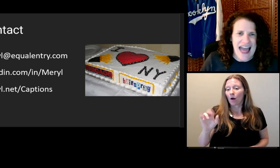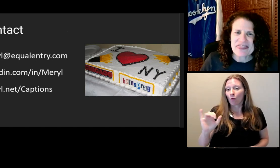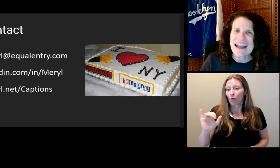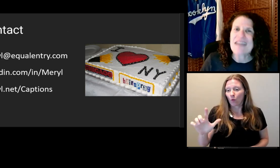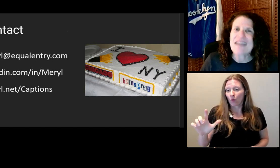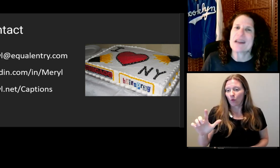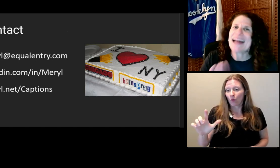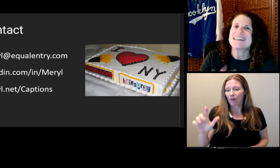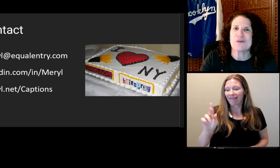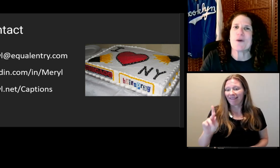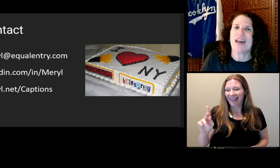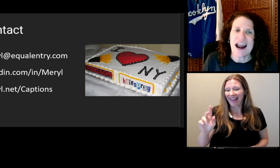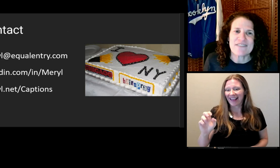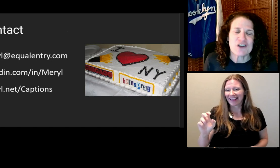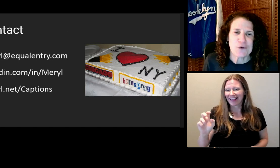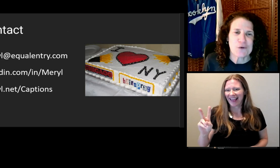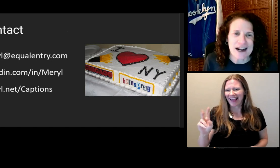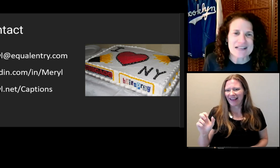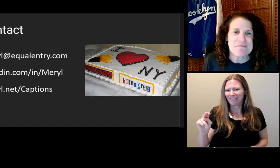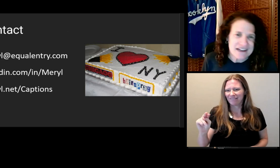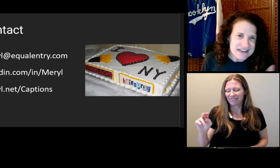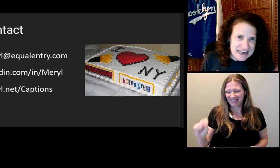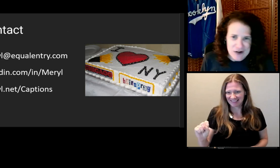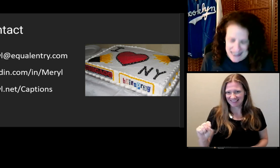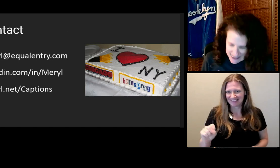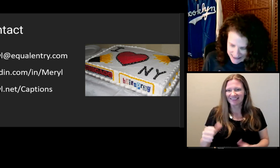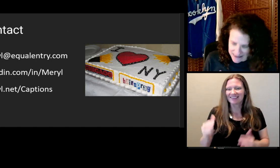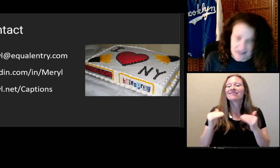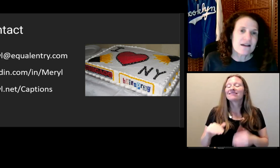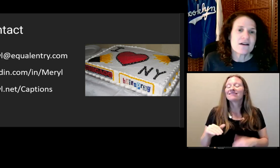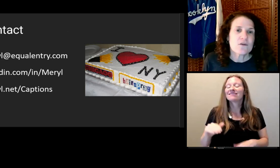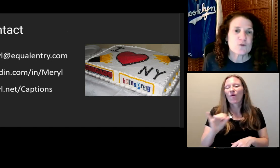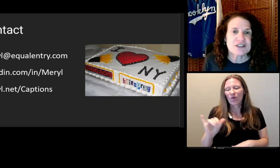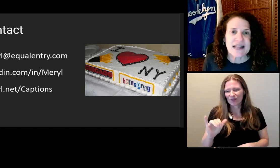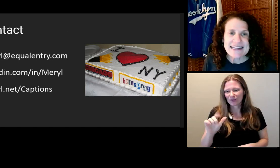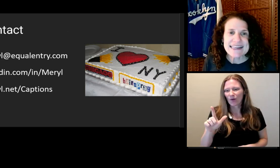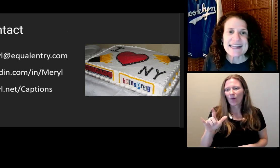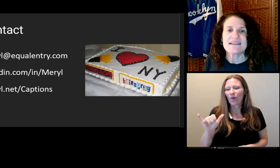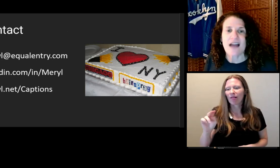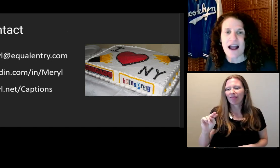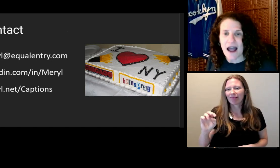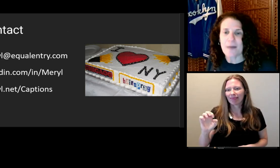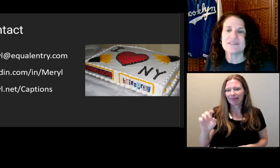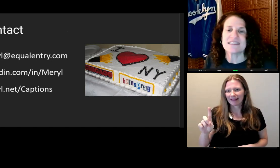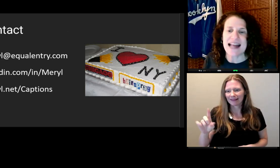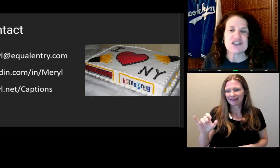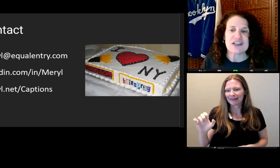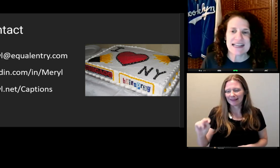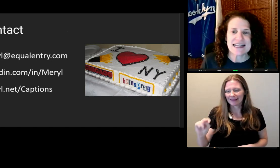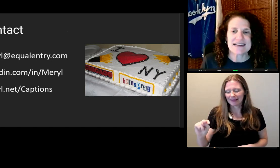I think I'm connected through a lot of you already.